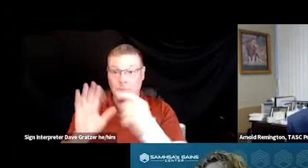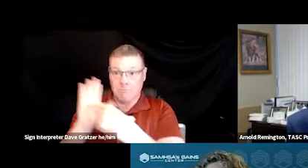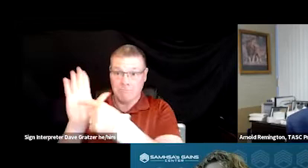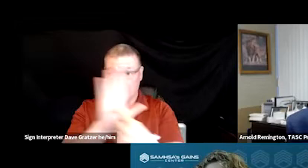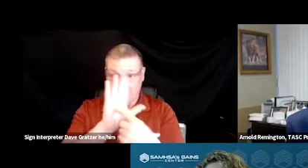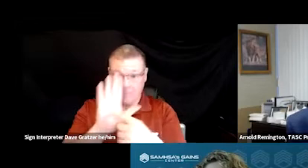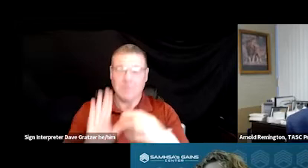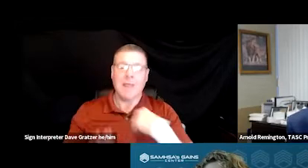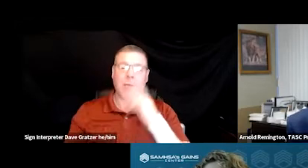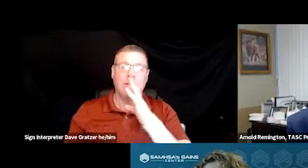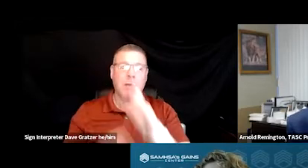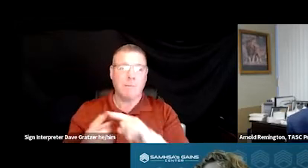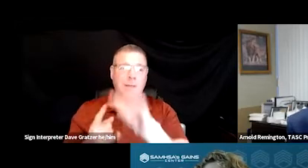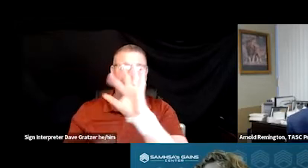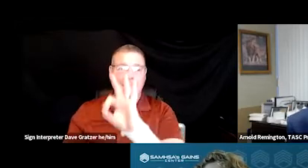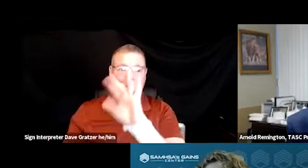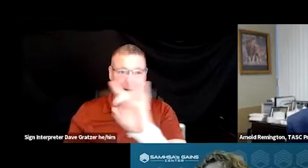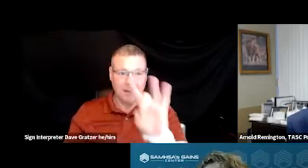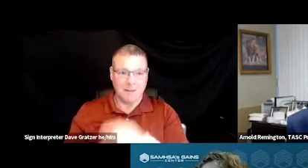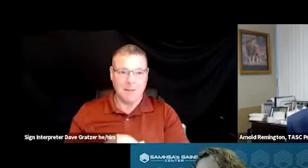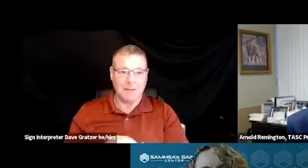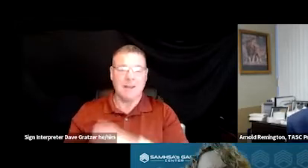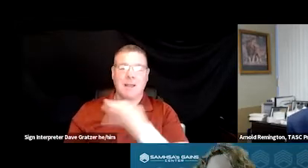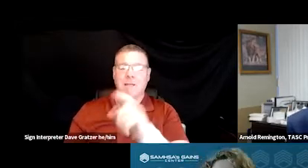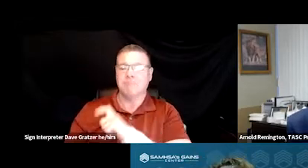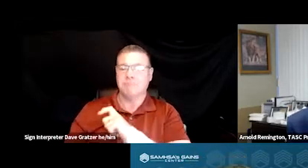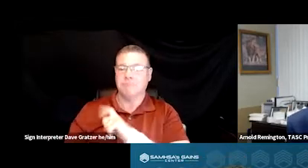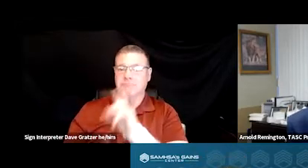I'll talk about 988 and law enforcement responses,